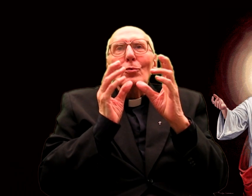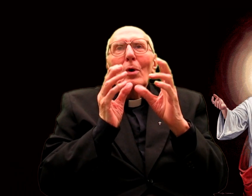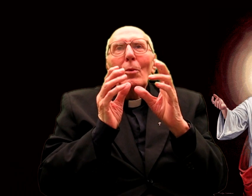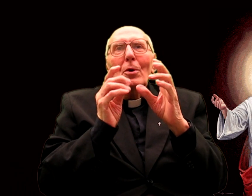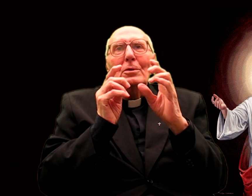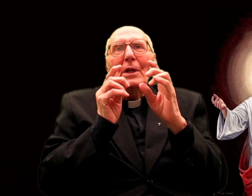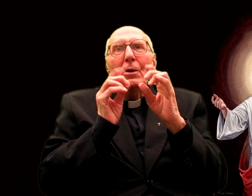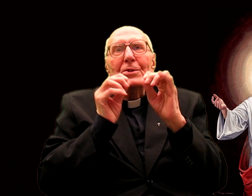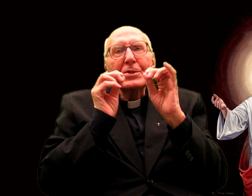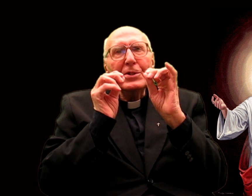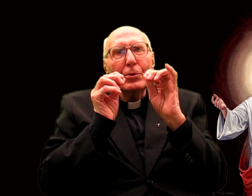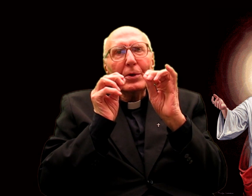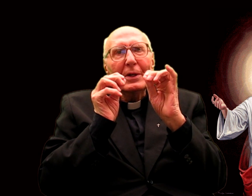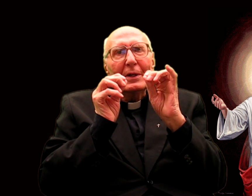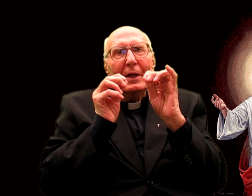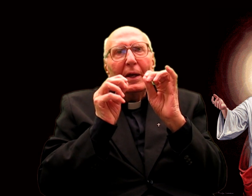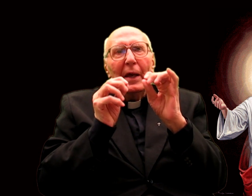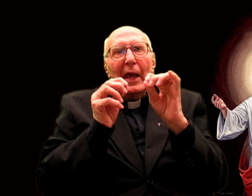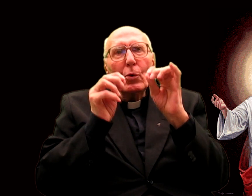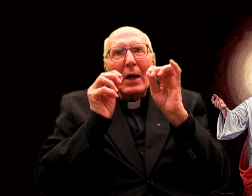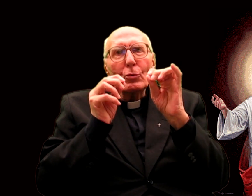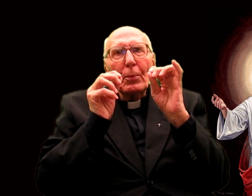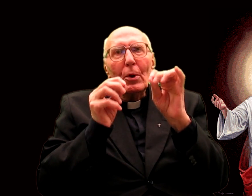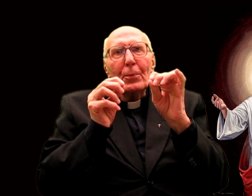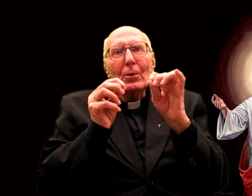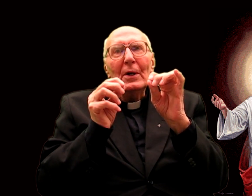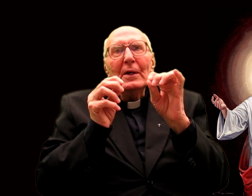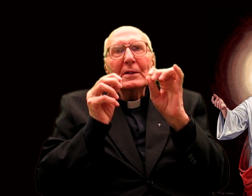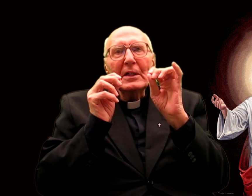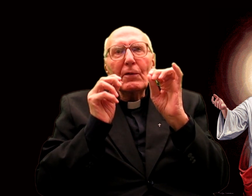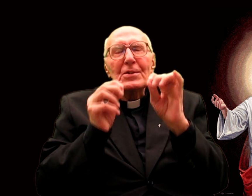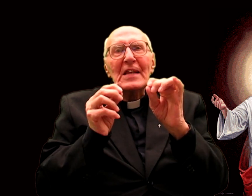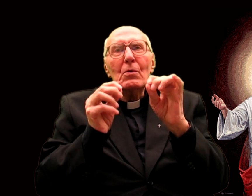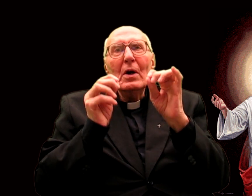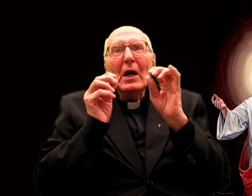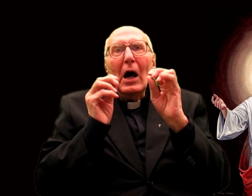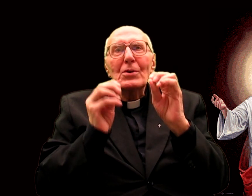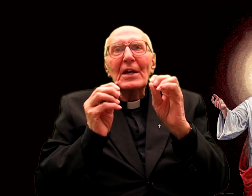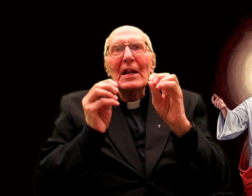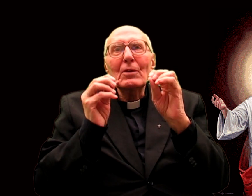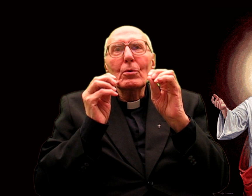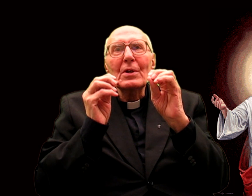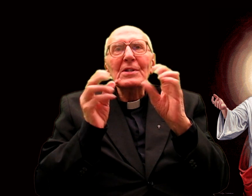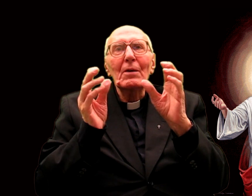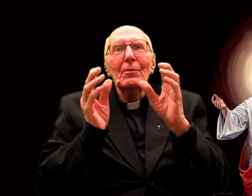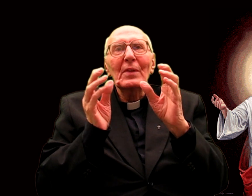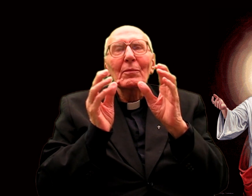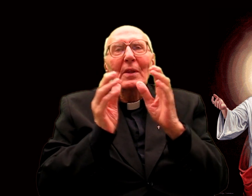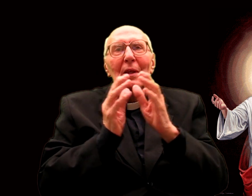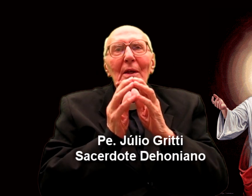The love of our Lord is: the act's own devotion to the Sacred Heart: